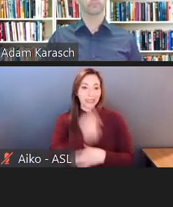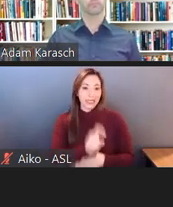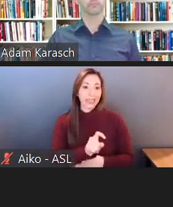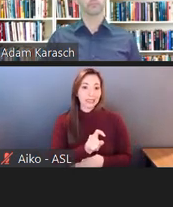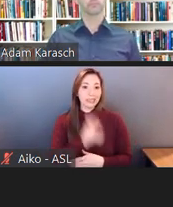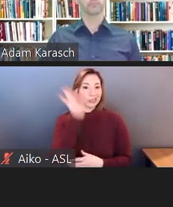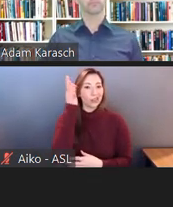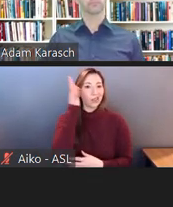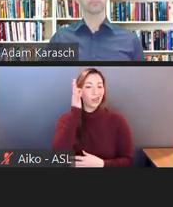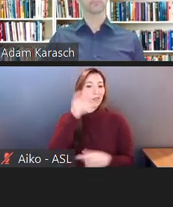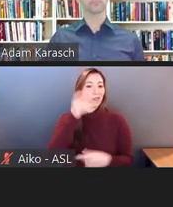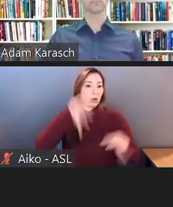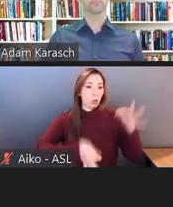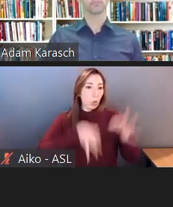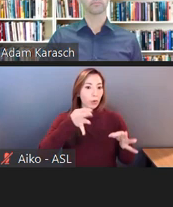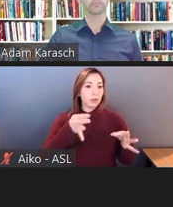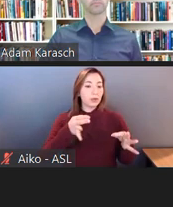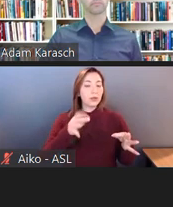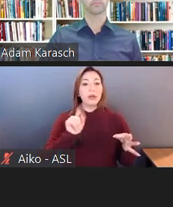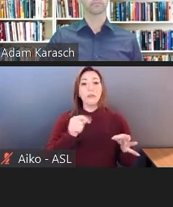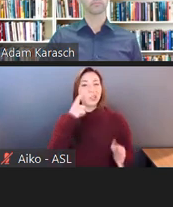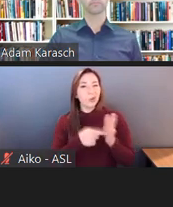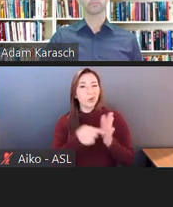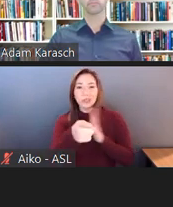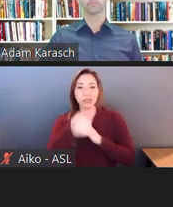It has the EEOC.